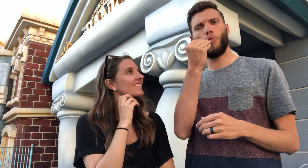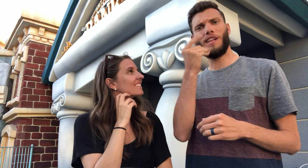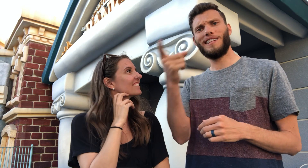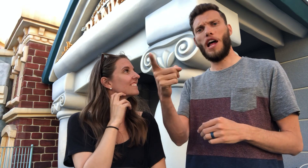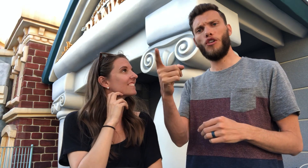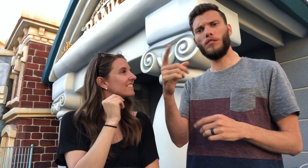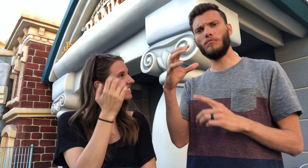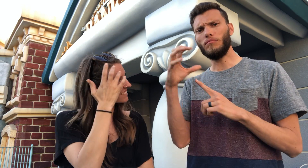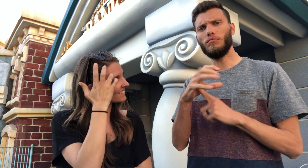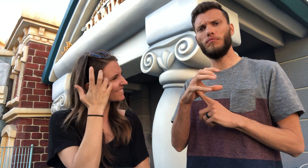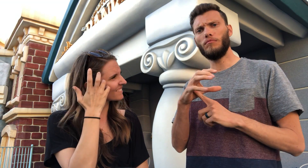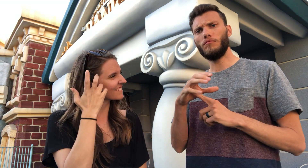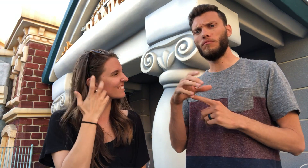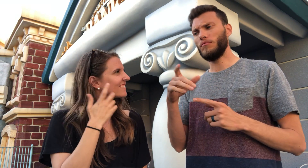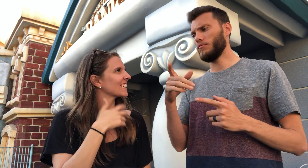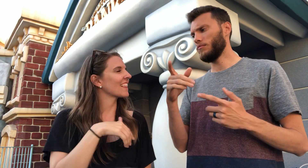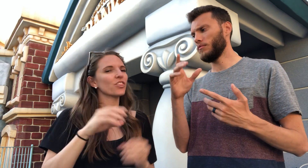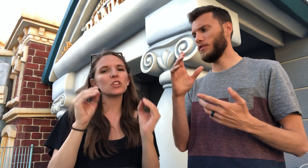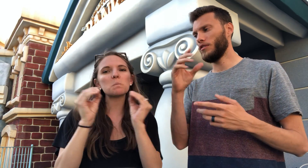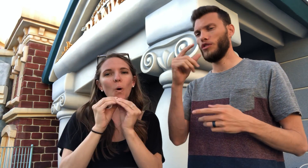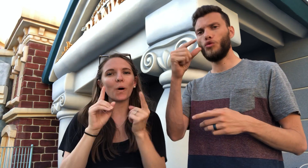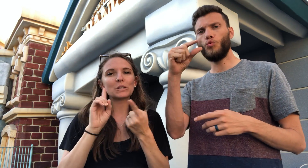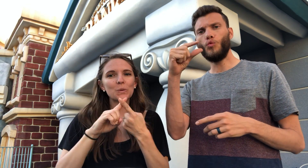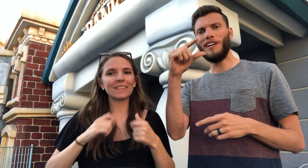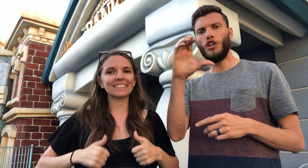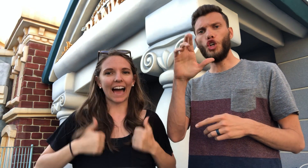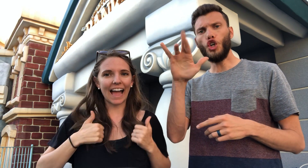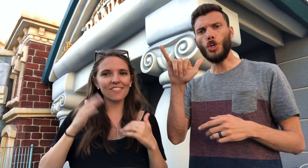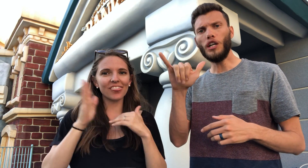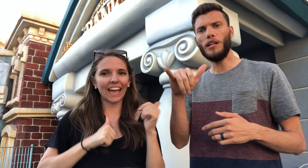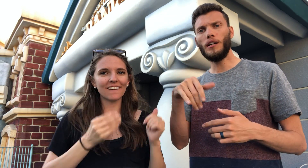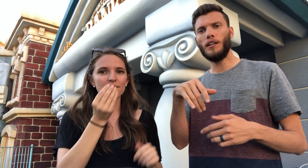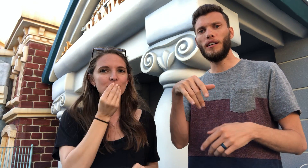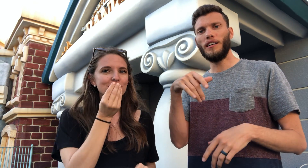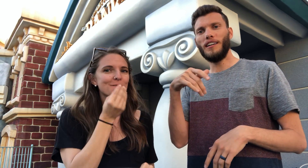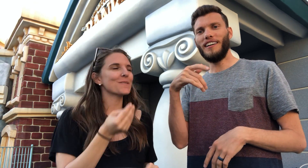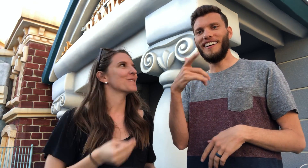The food there is CHAMP! There's more to life than food. Z:GREEN CURRY!